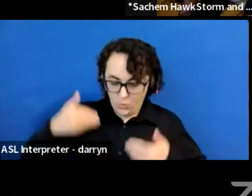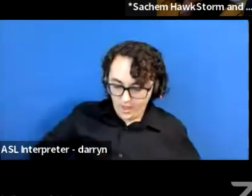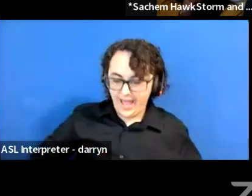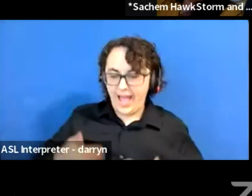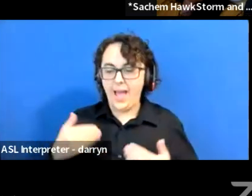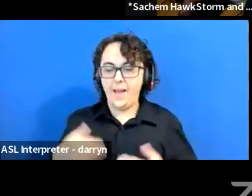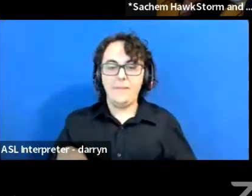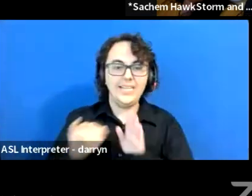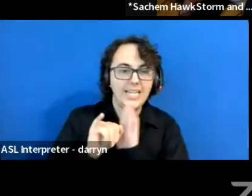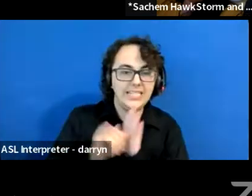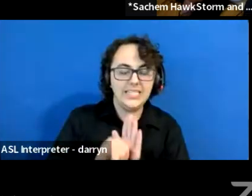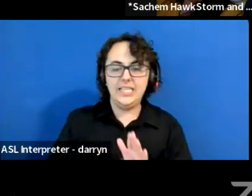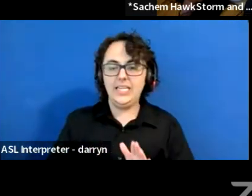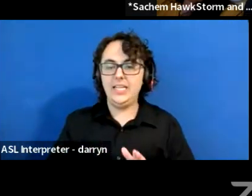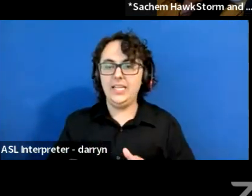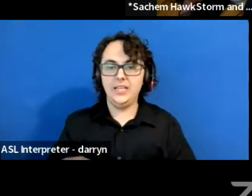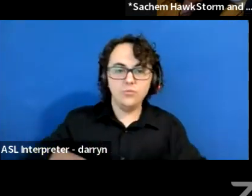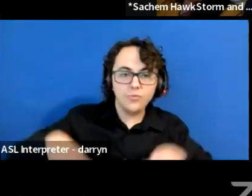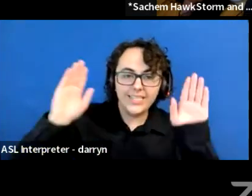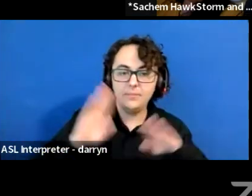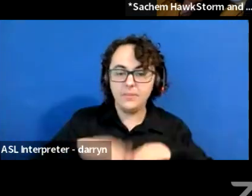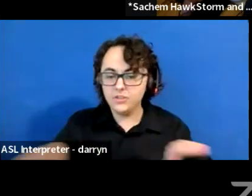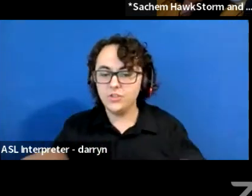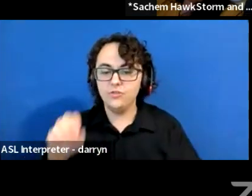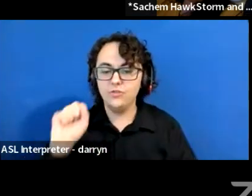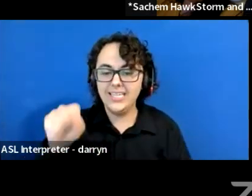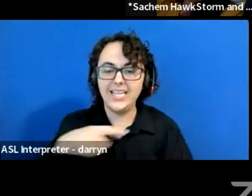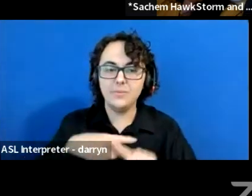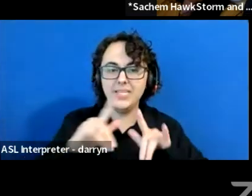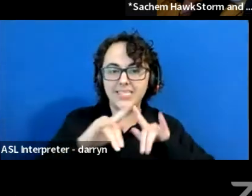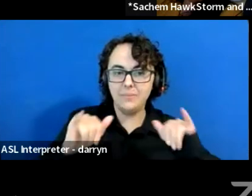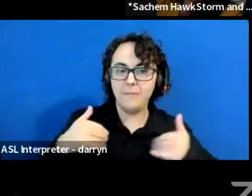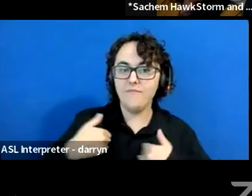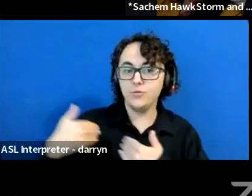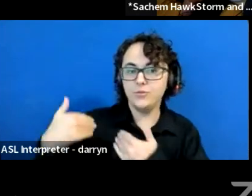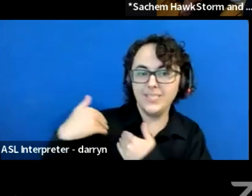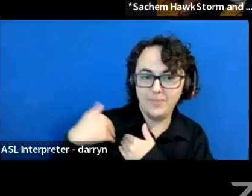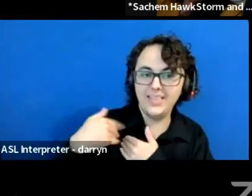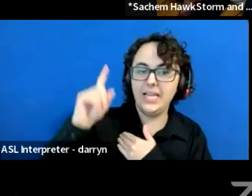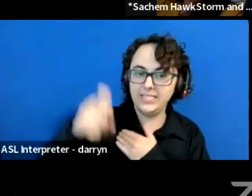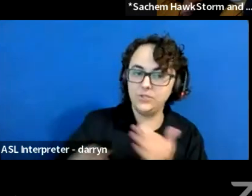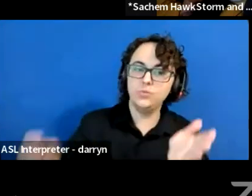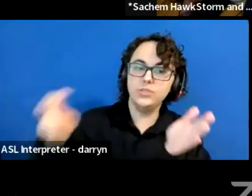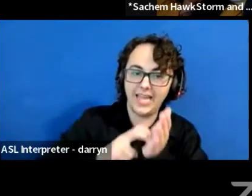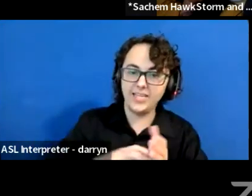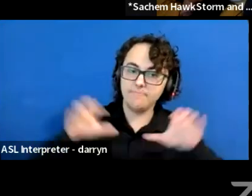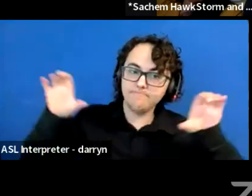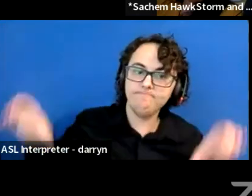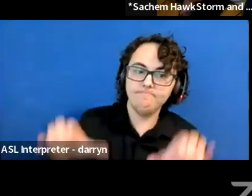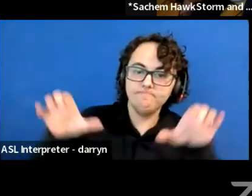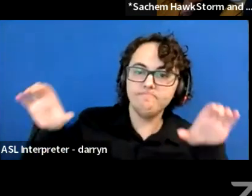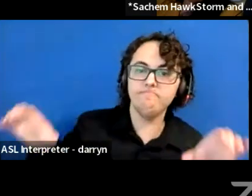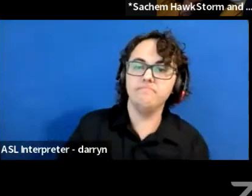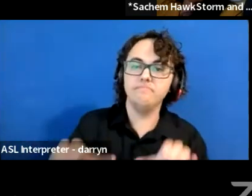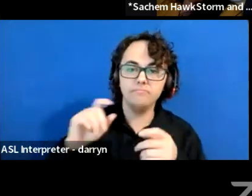but I have the responsibility to stand up and to take action in the opposite direction